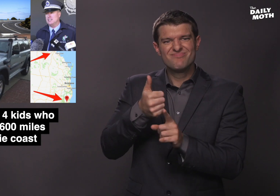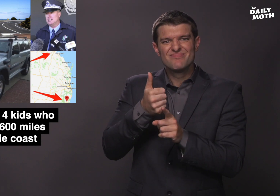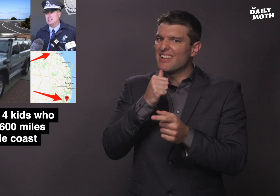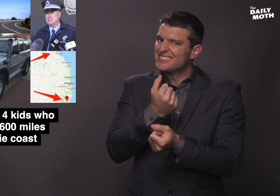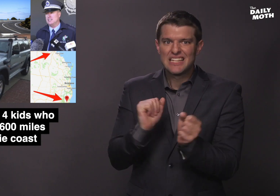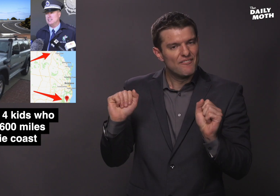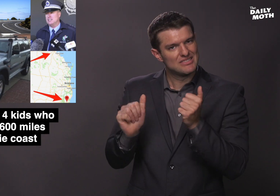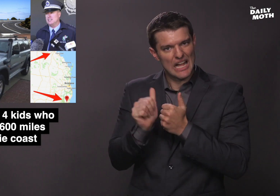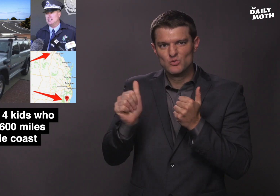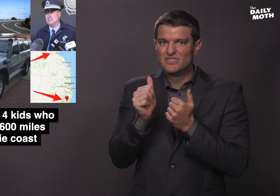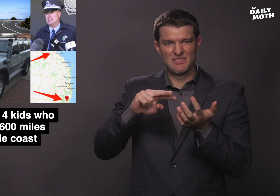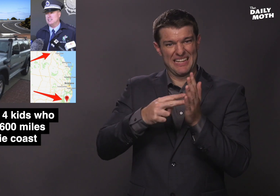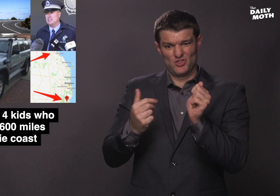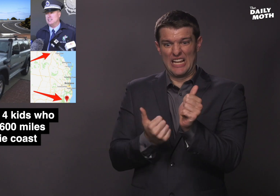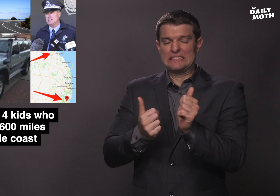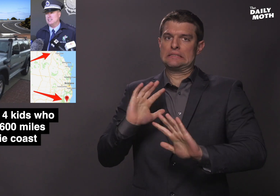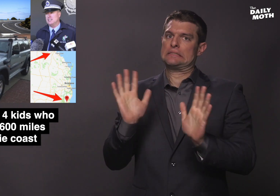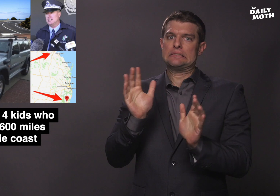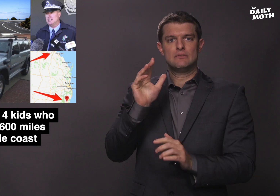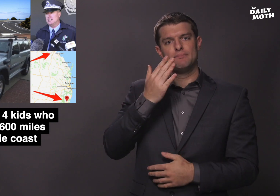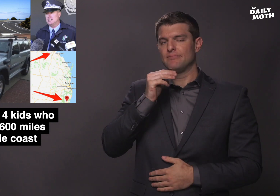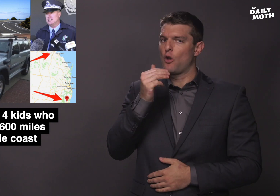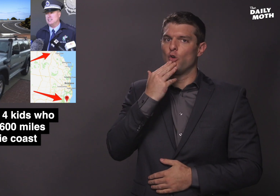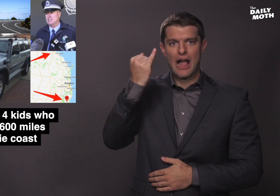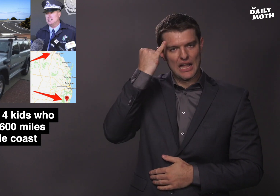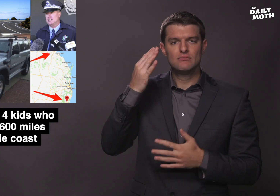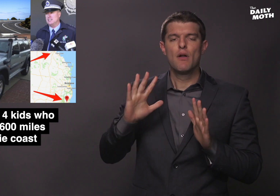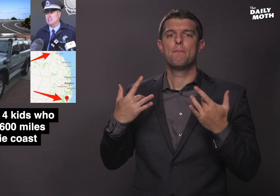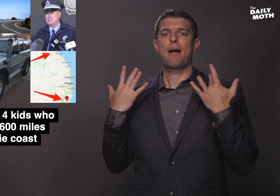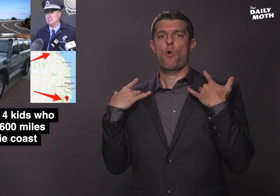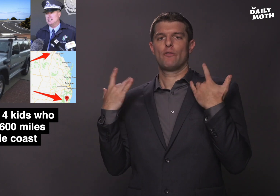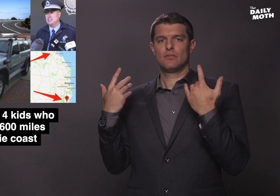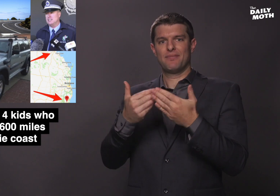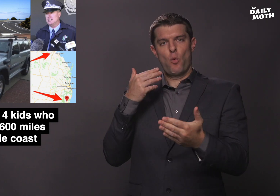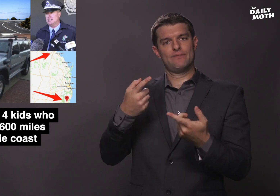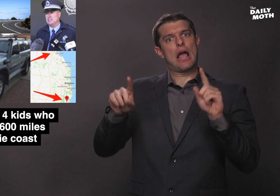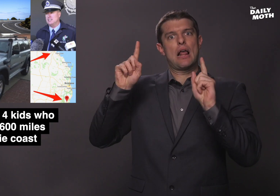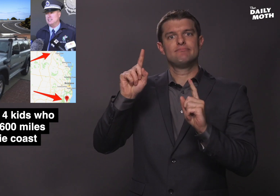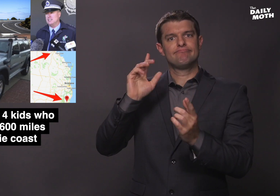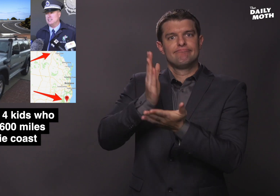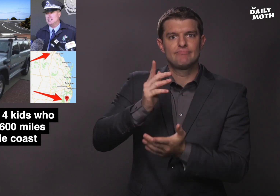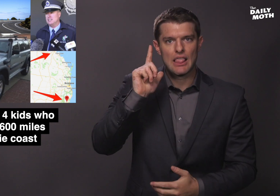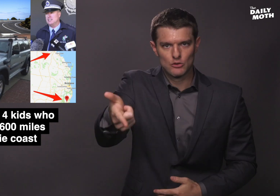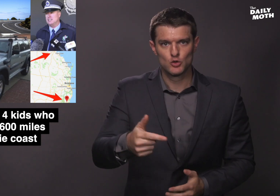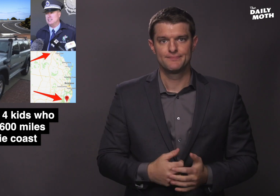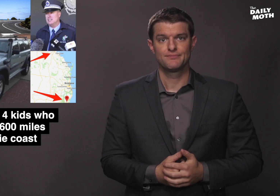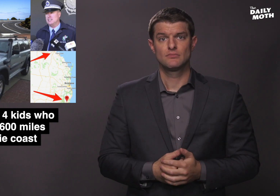were not safe.